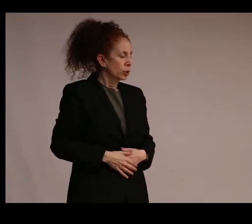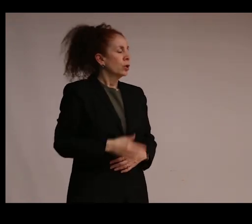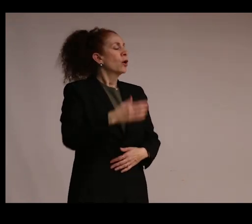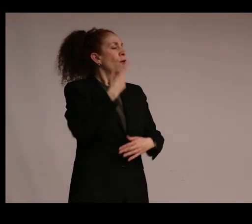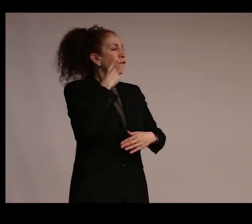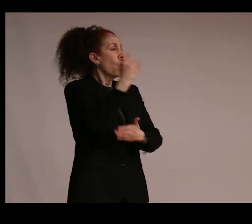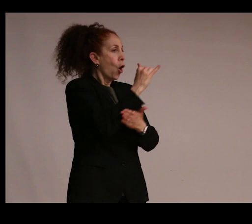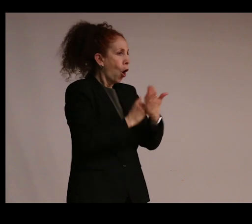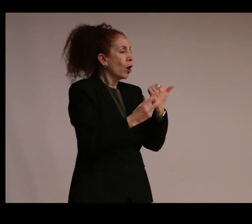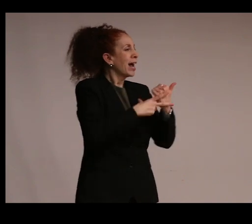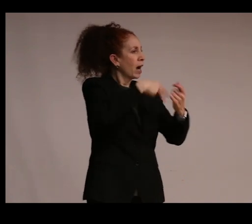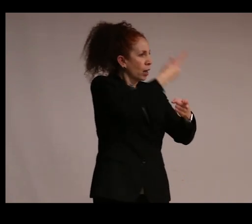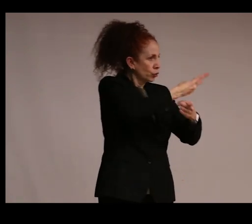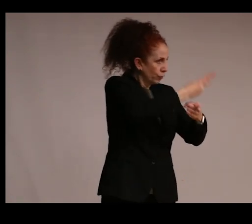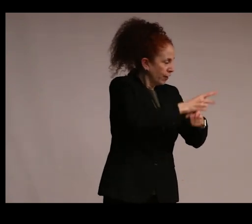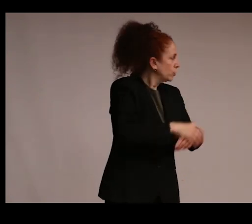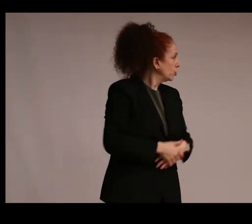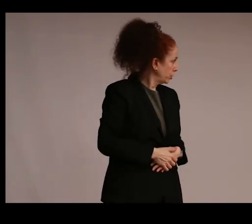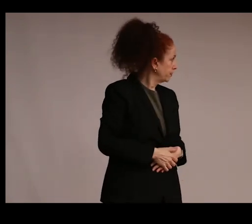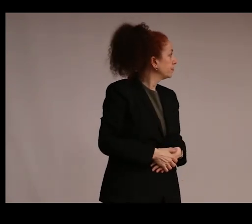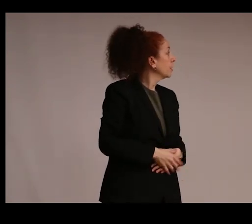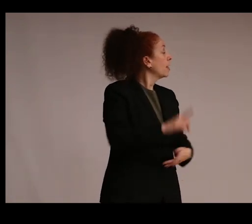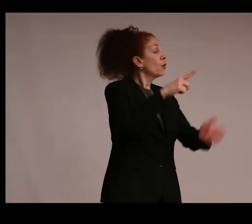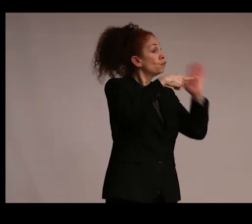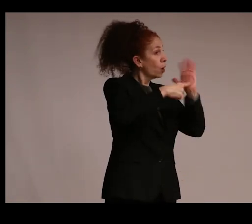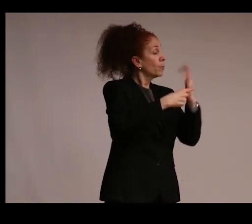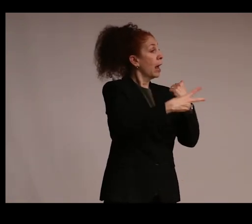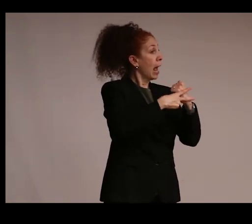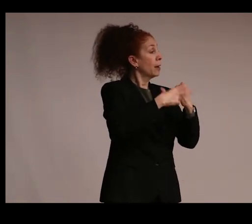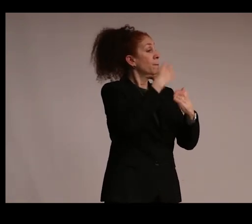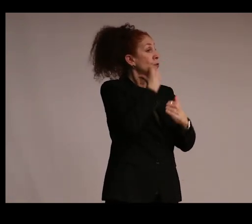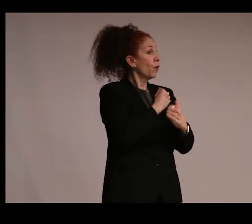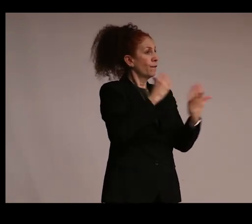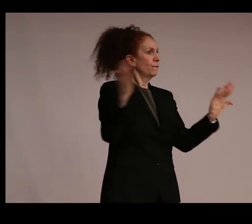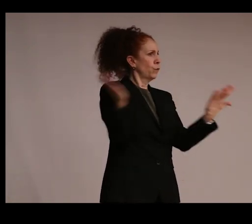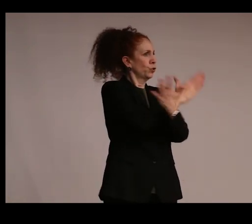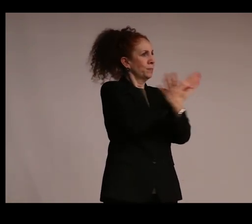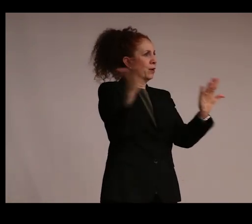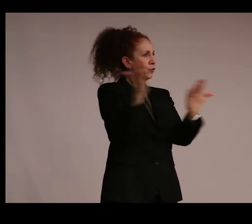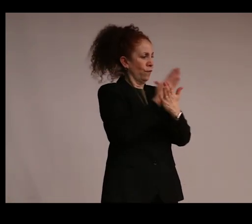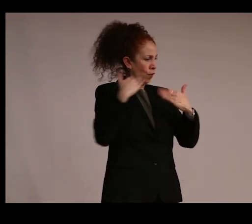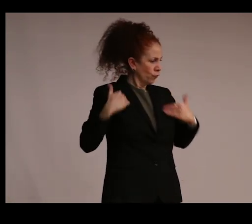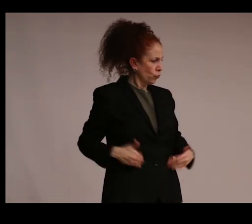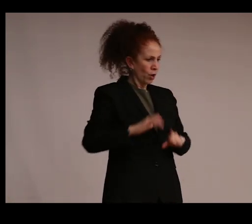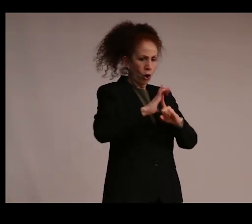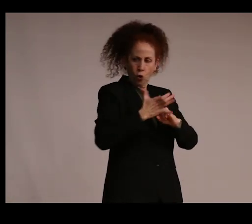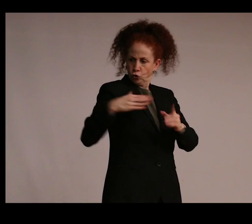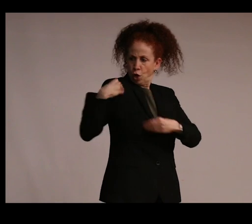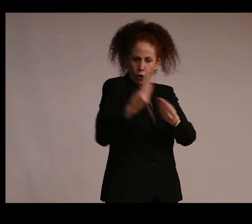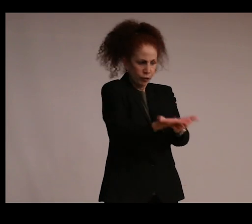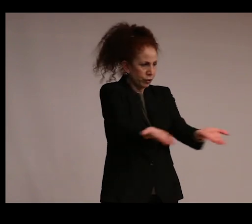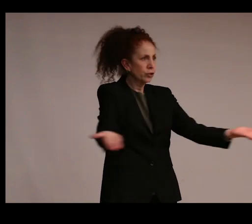profession that represents and preserves a fuller spectrum of human cultural heritage.